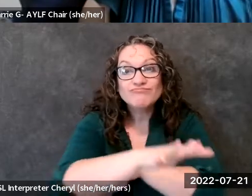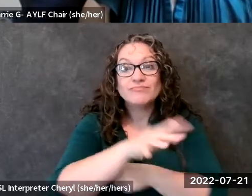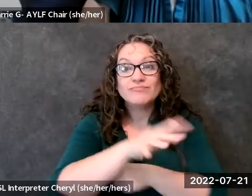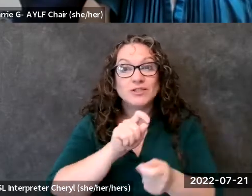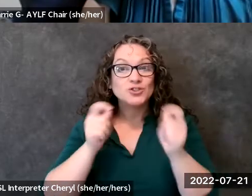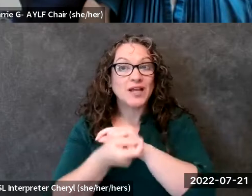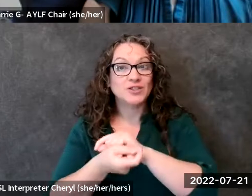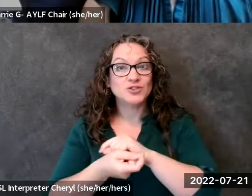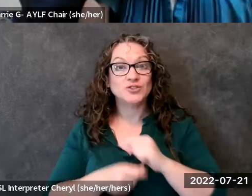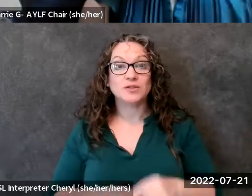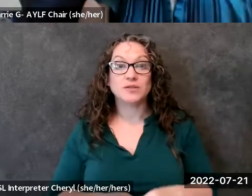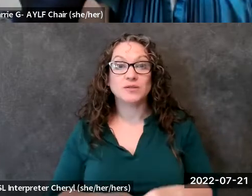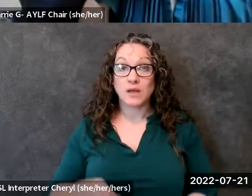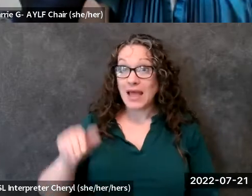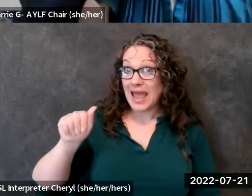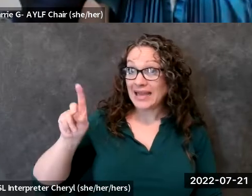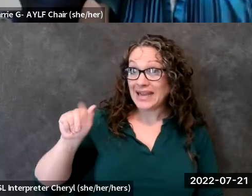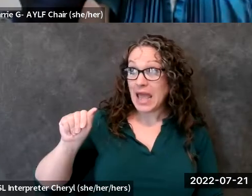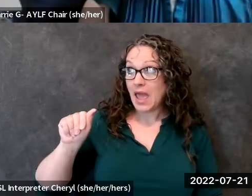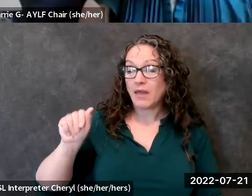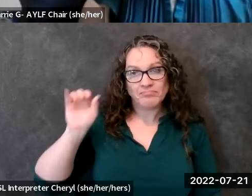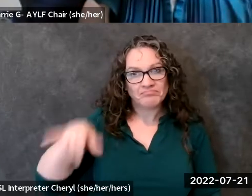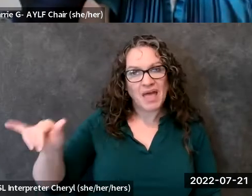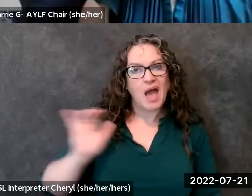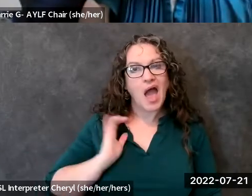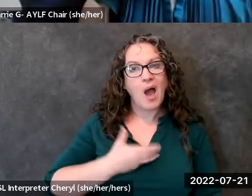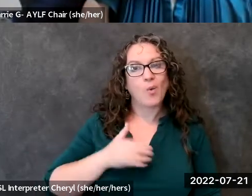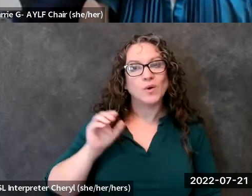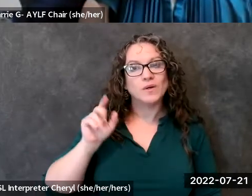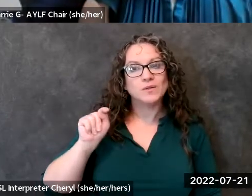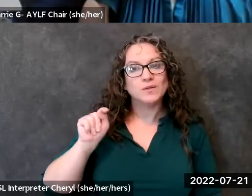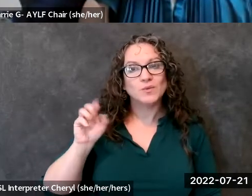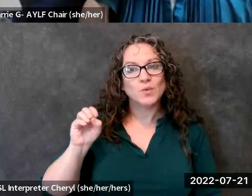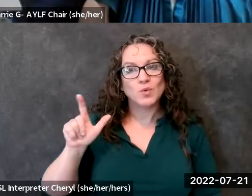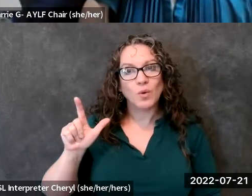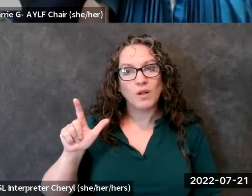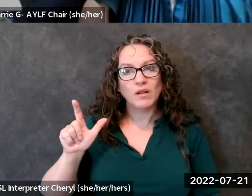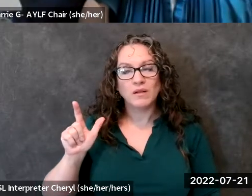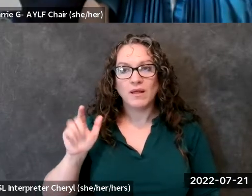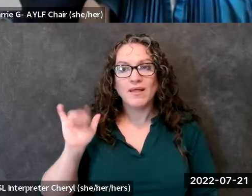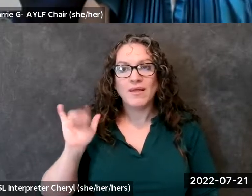you know the ada is our tool and so this is why it's important that we continue